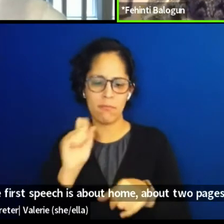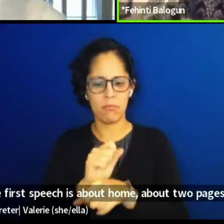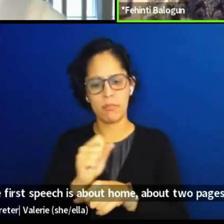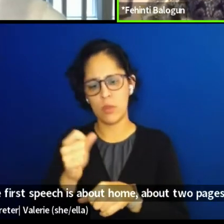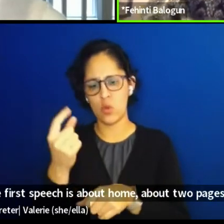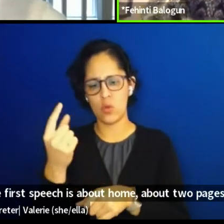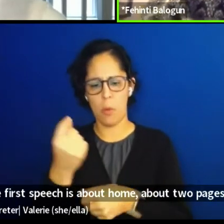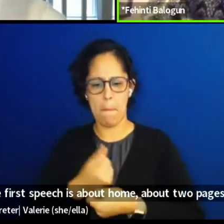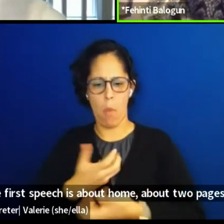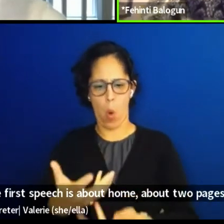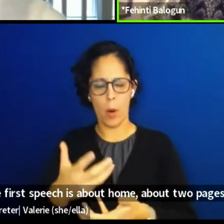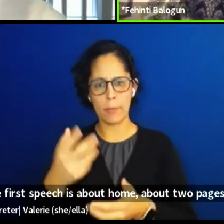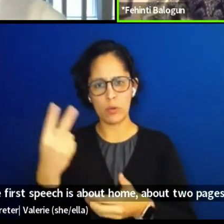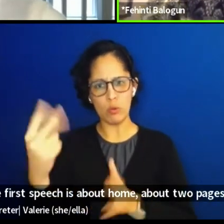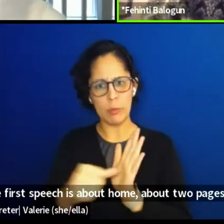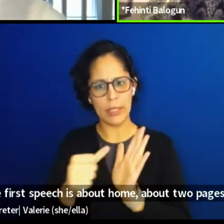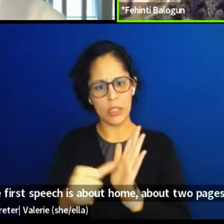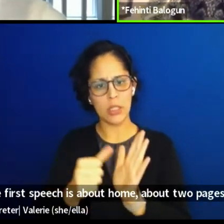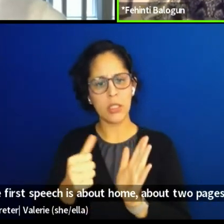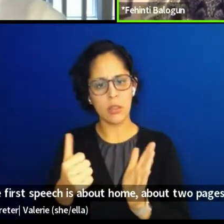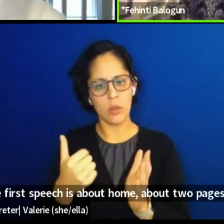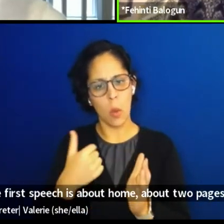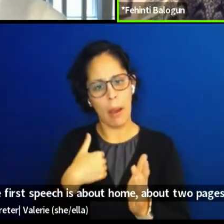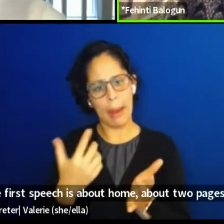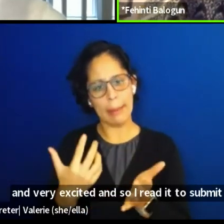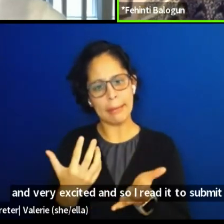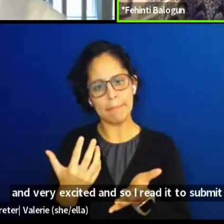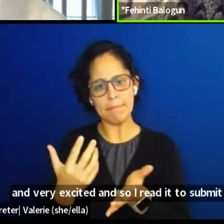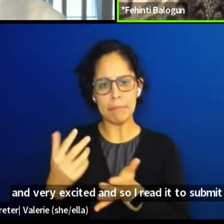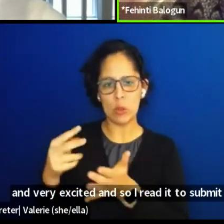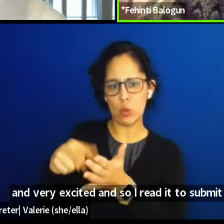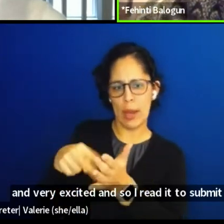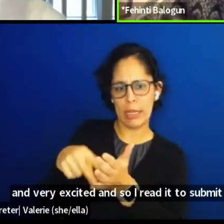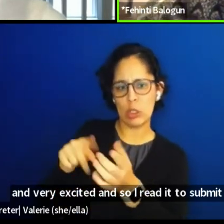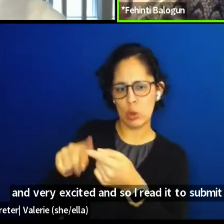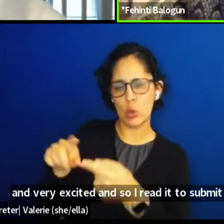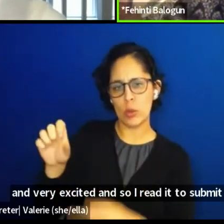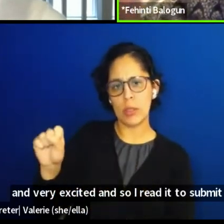And so I read that to Simon McBurney and Simon McBurney had a friend with scientists.